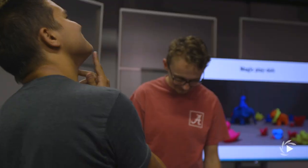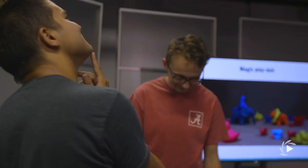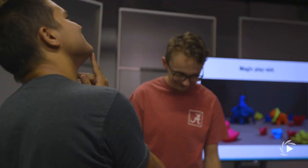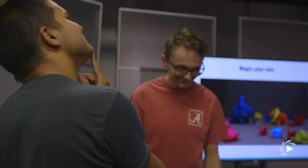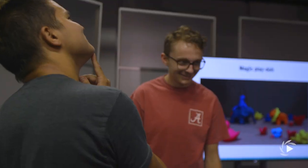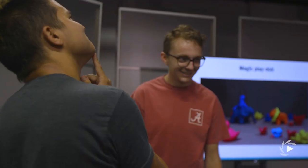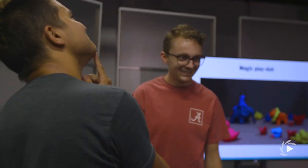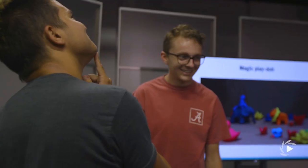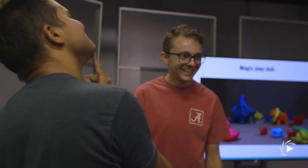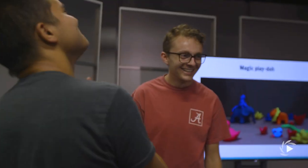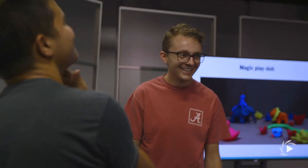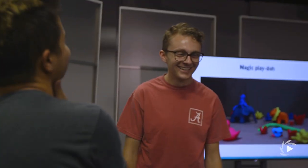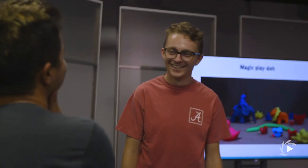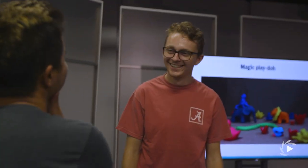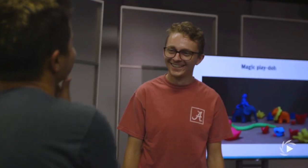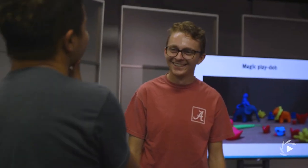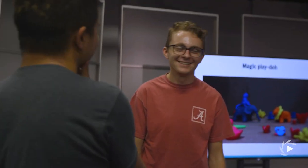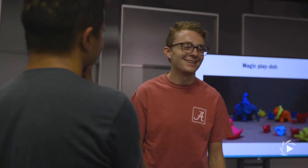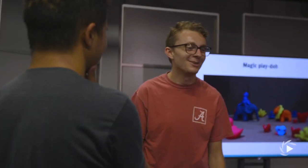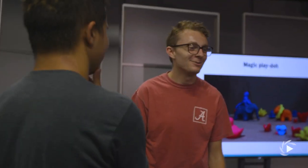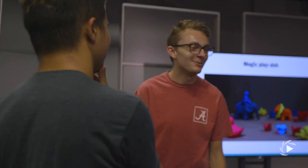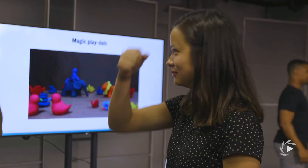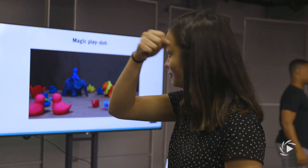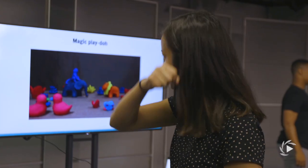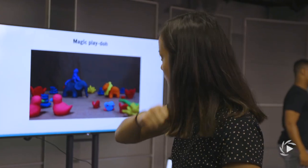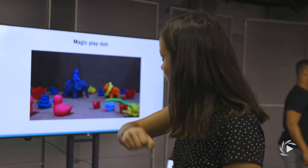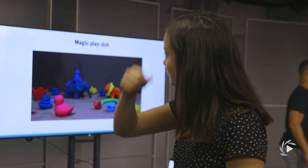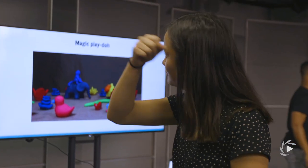It really fuels me to want to teach more and I want to see these kids grow.